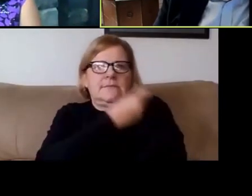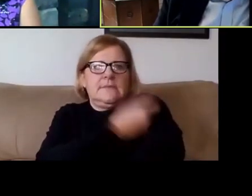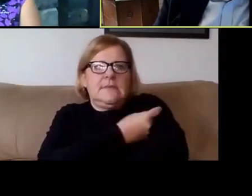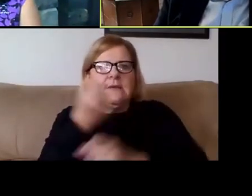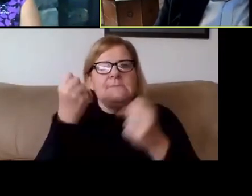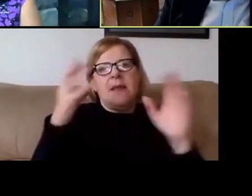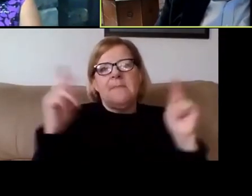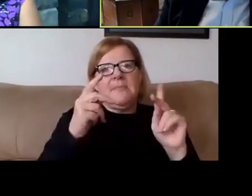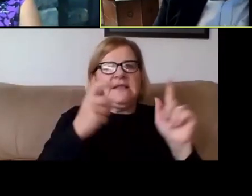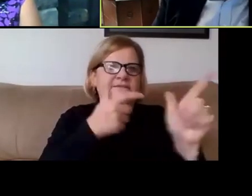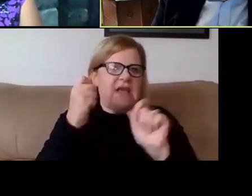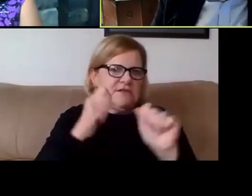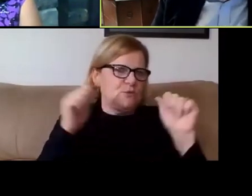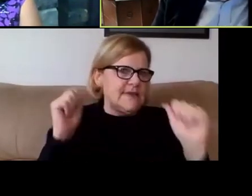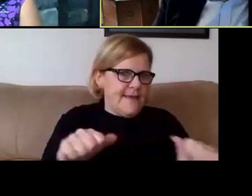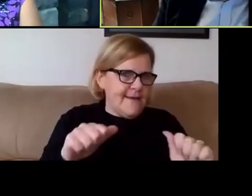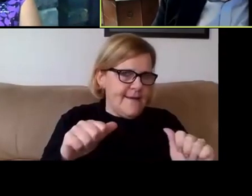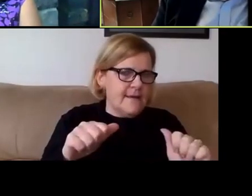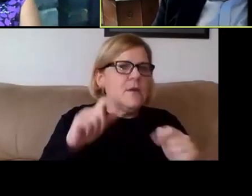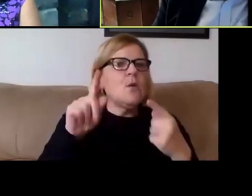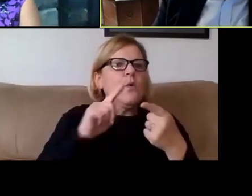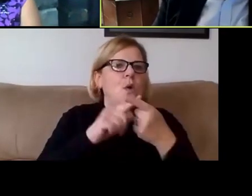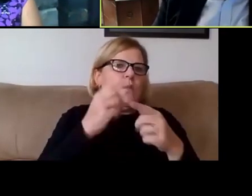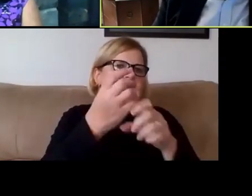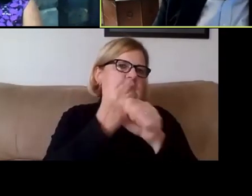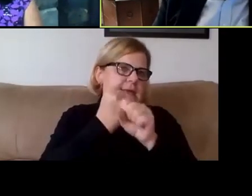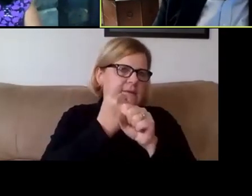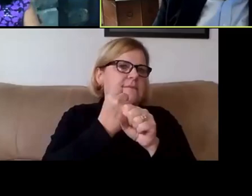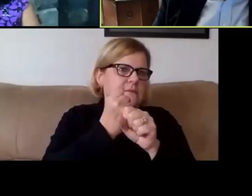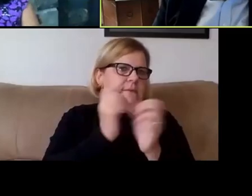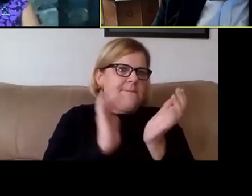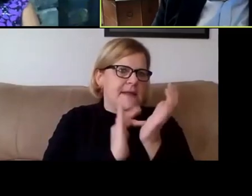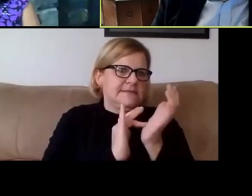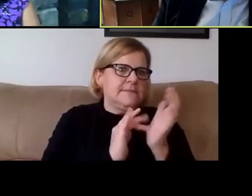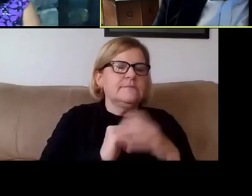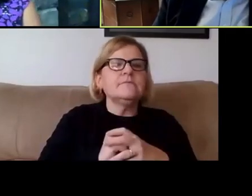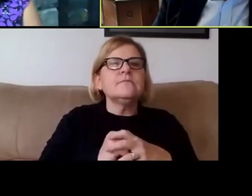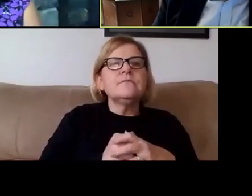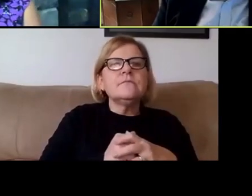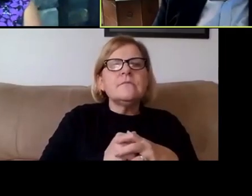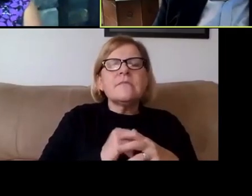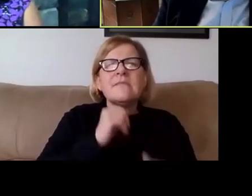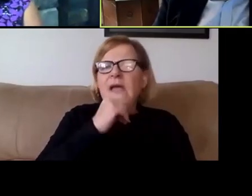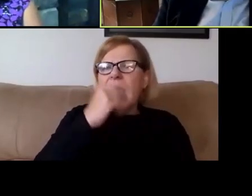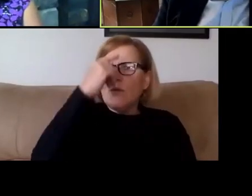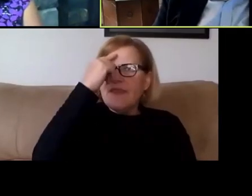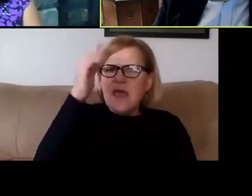as quickly as we can once we get a supply. I don't think it's gonna have an effect